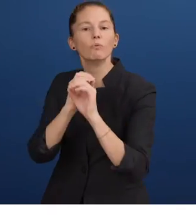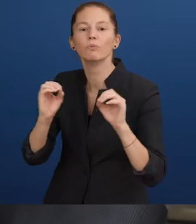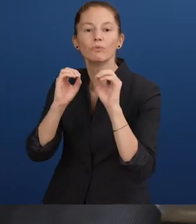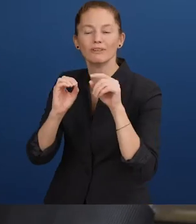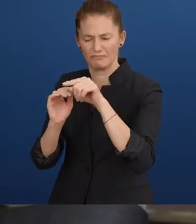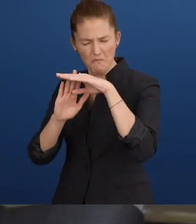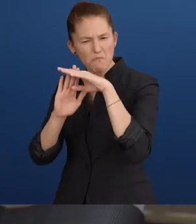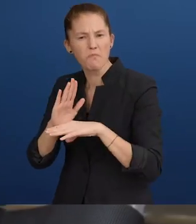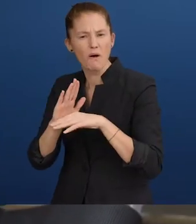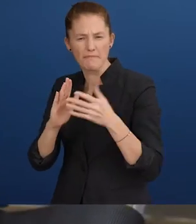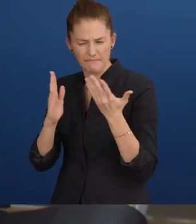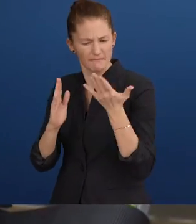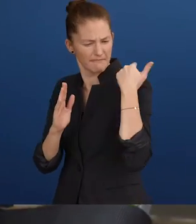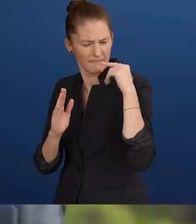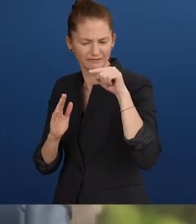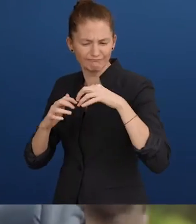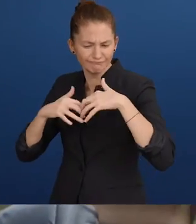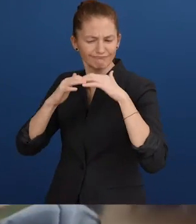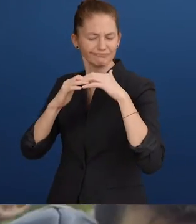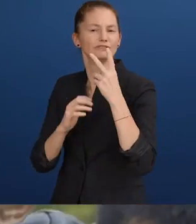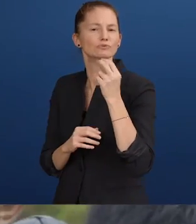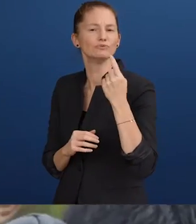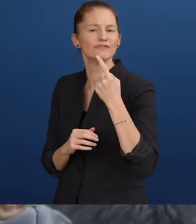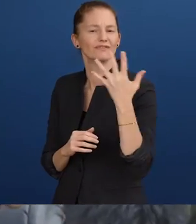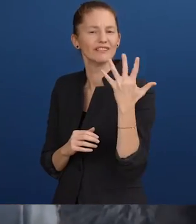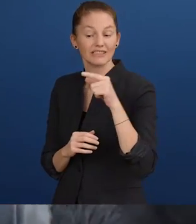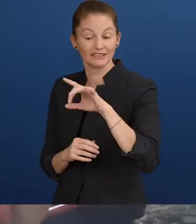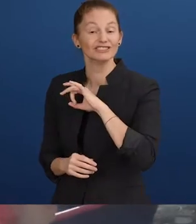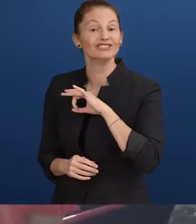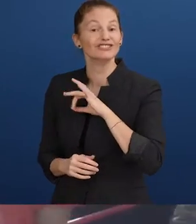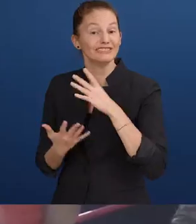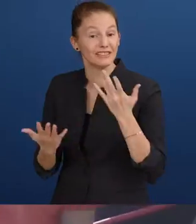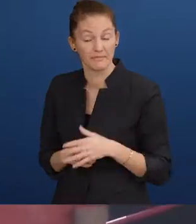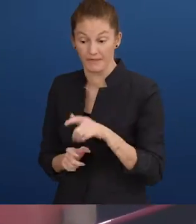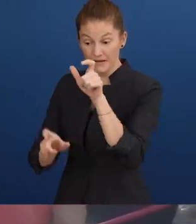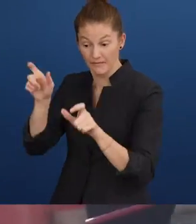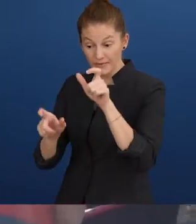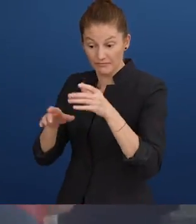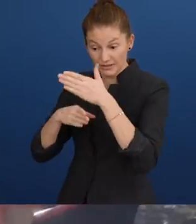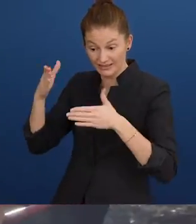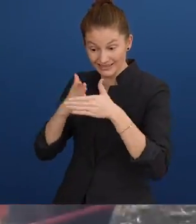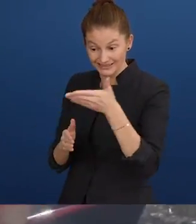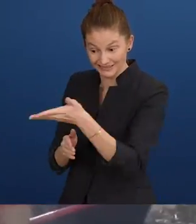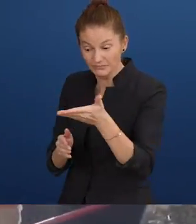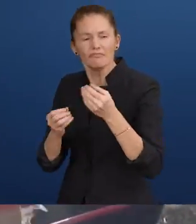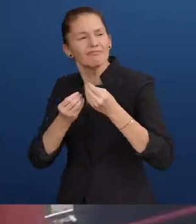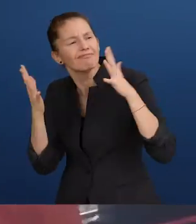Hiking without Limits program was initiated in Chile in 2015 to ensure that hiking and natural areas can be used